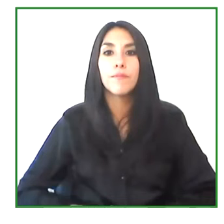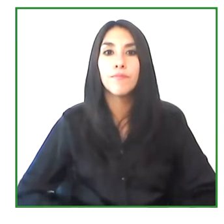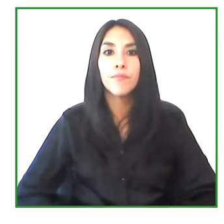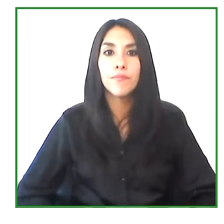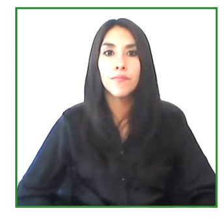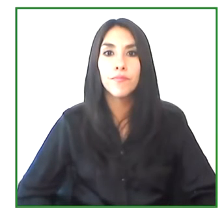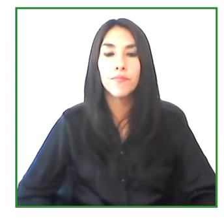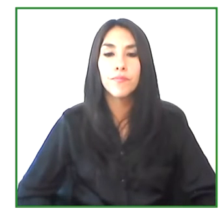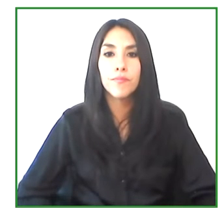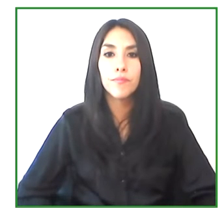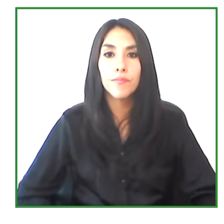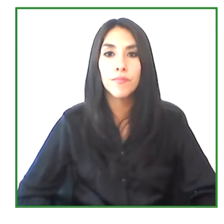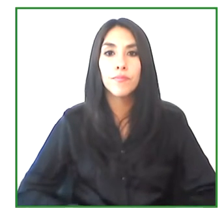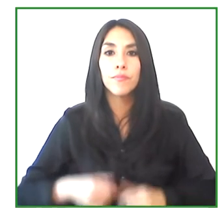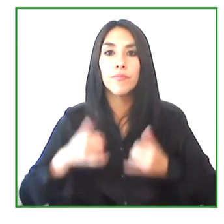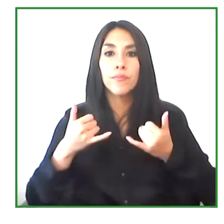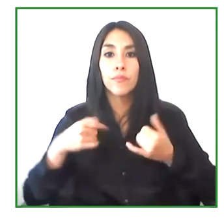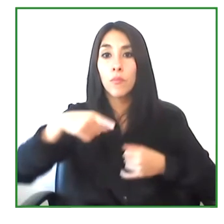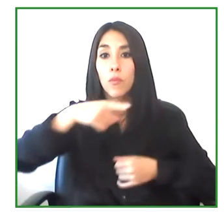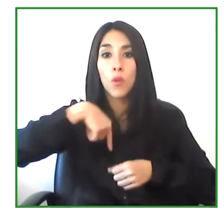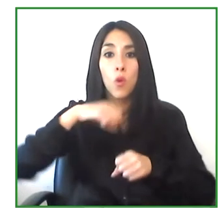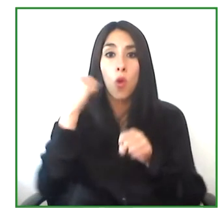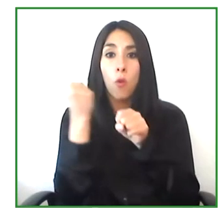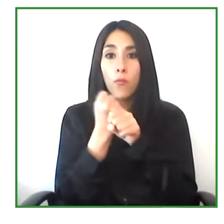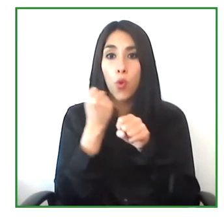Because that's what we're working for.